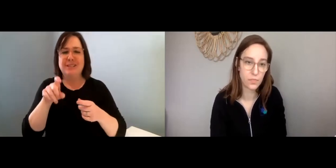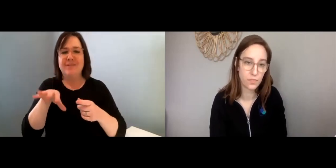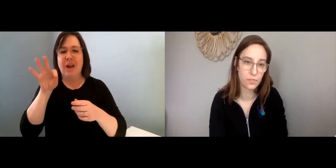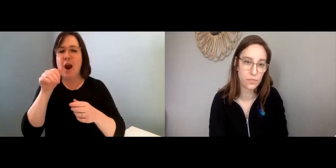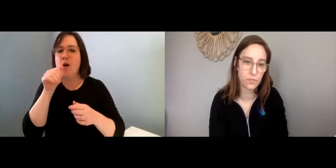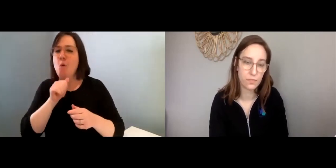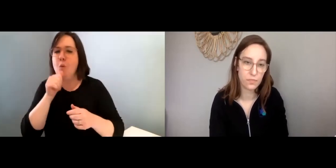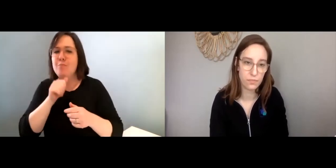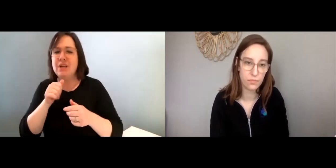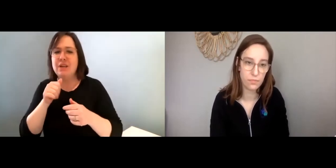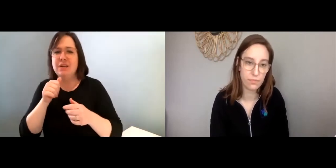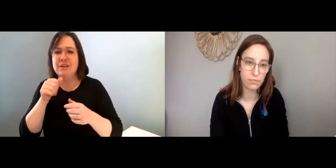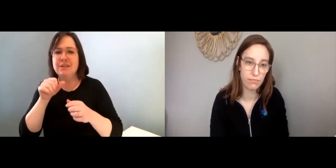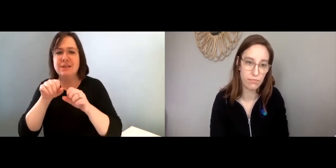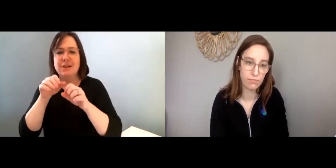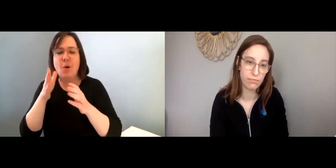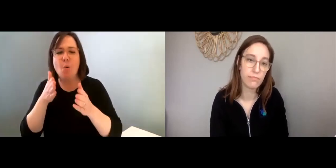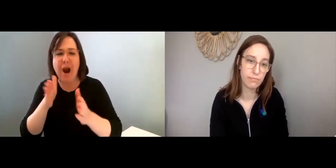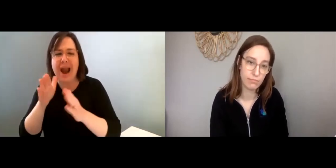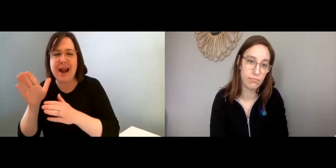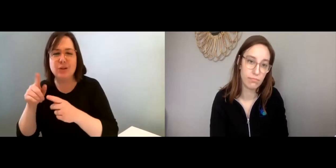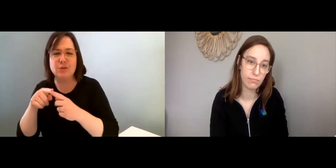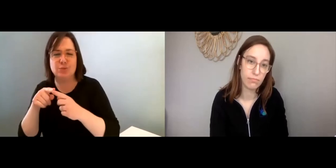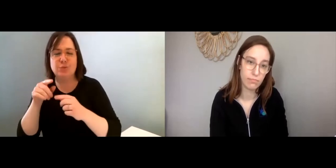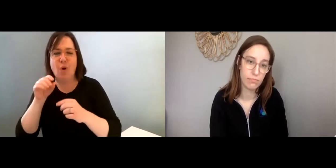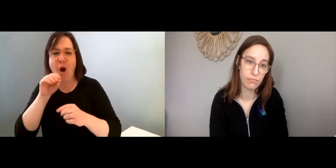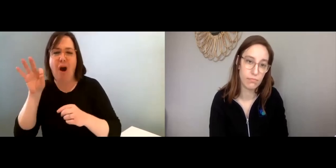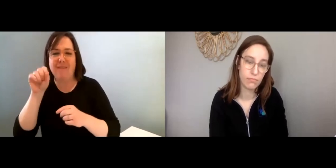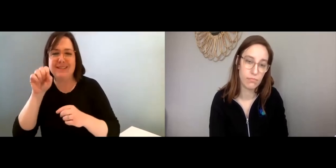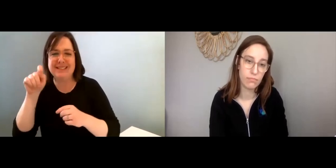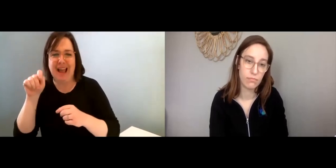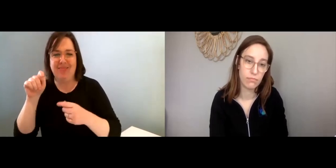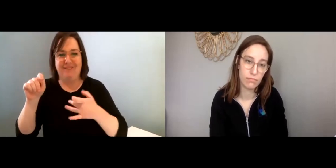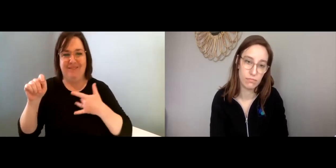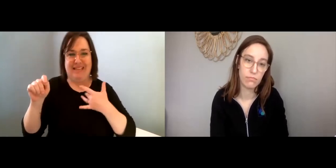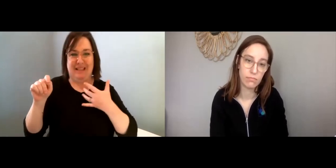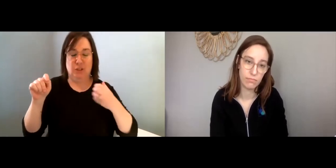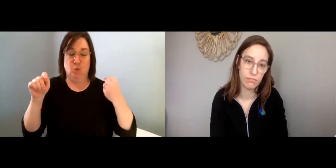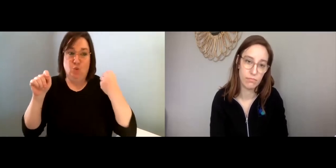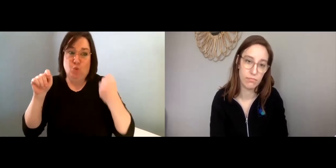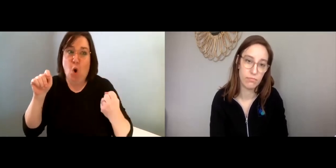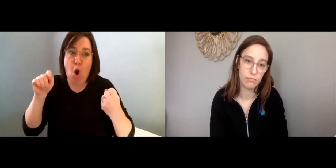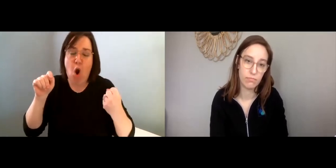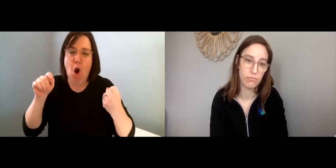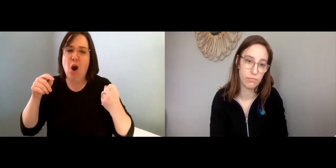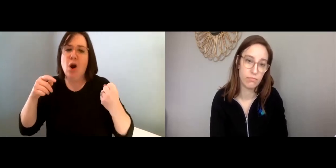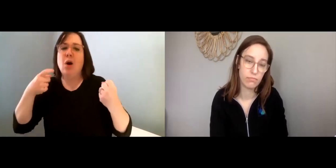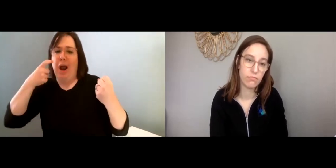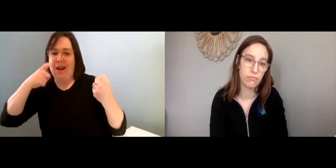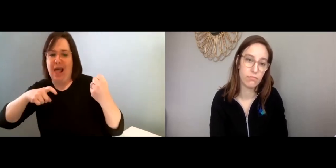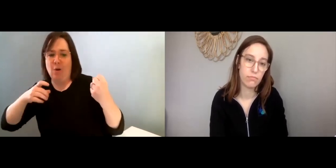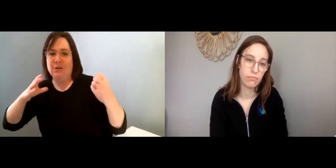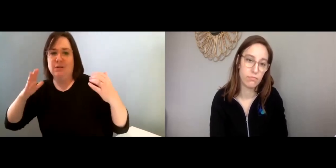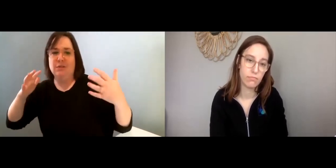It’s important to find coping strategies to help you offset those strong emotions.